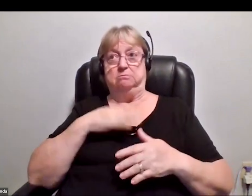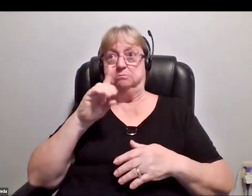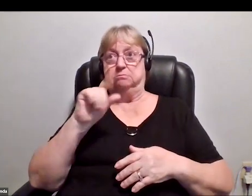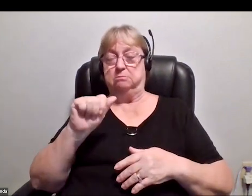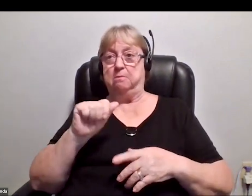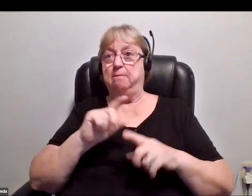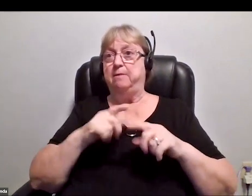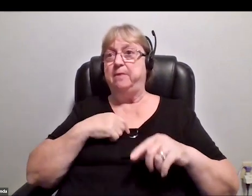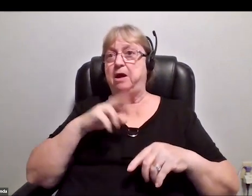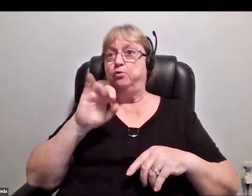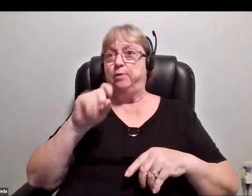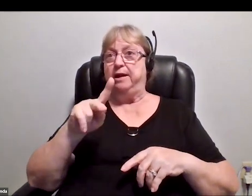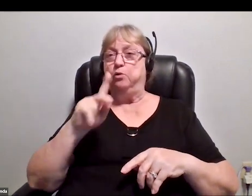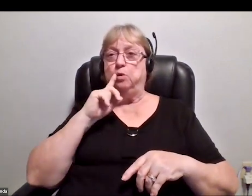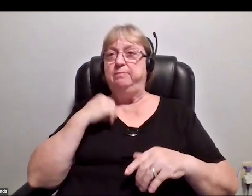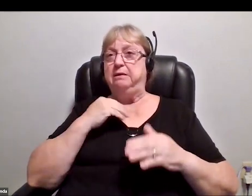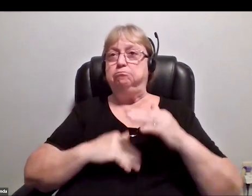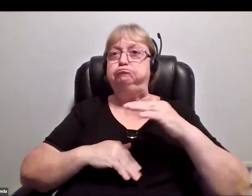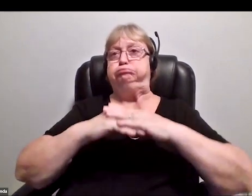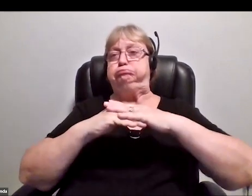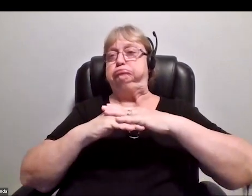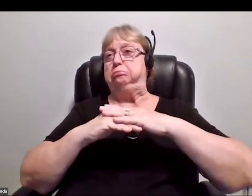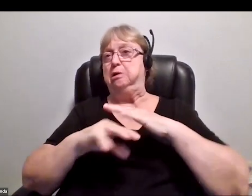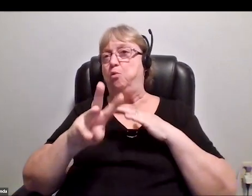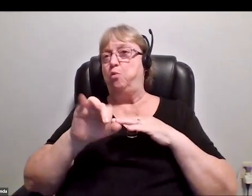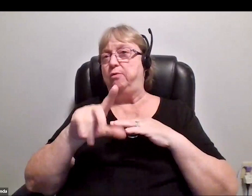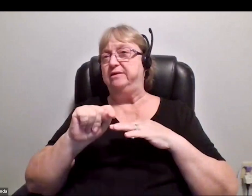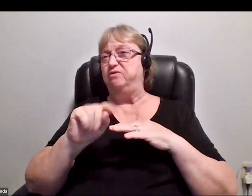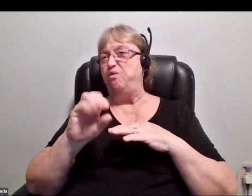what they call warrant officer, which is a fairly low level, mid-level rank.